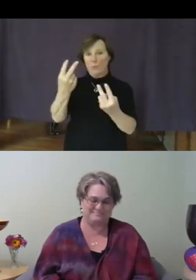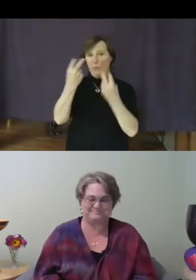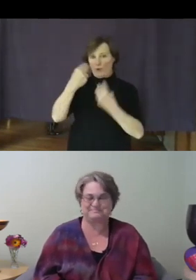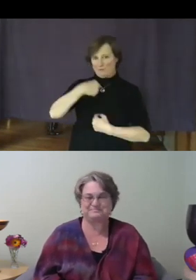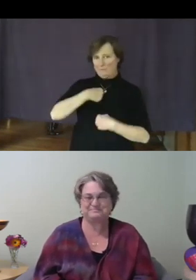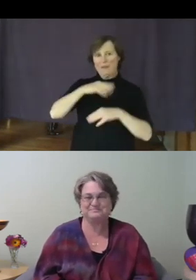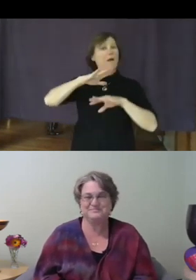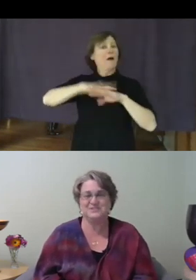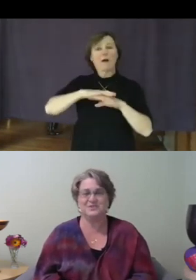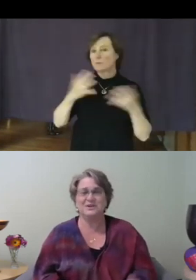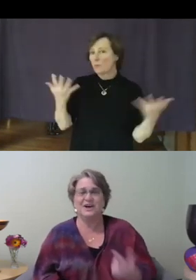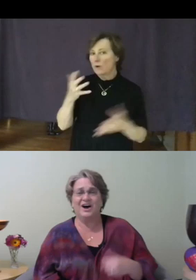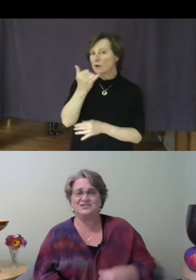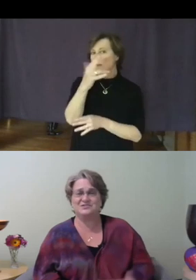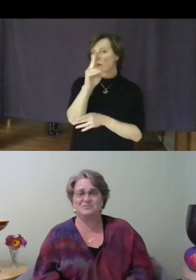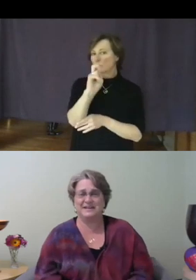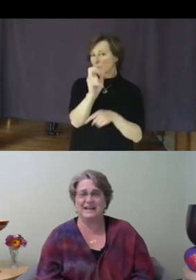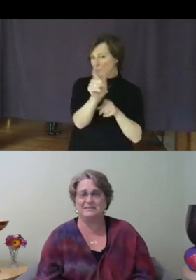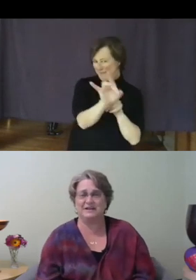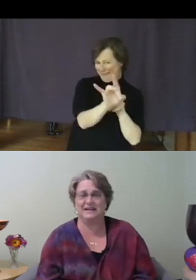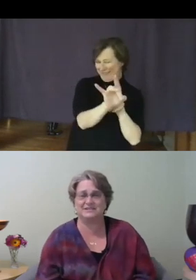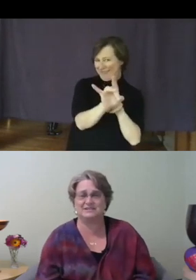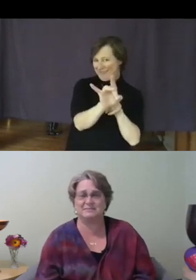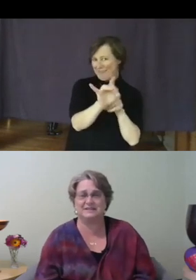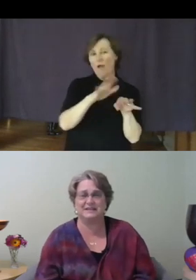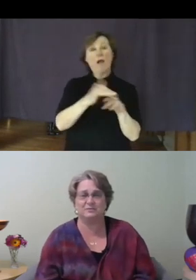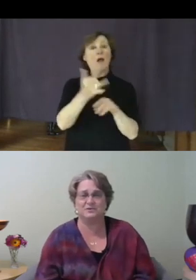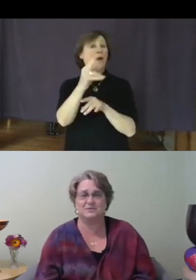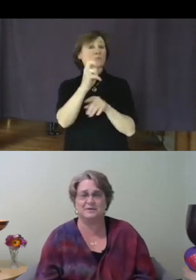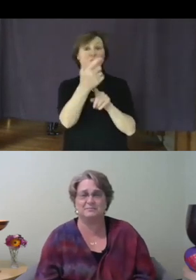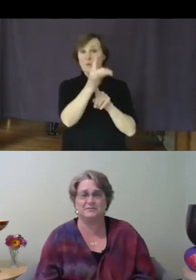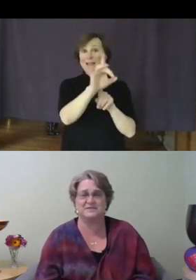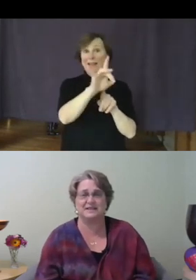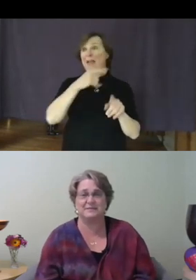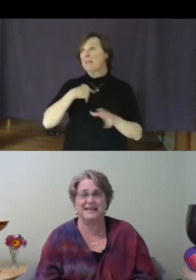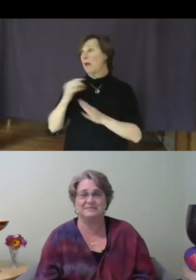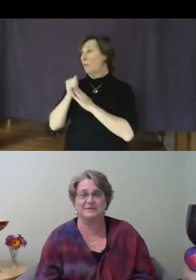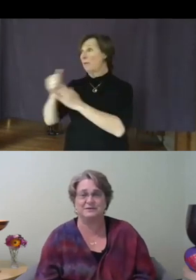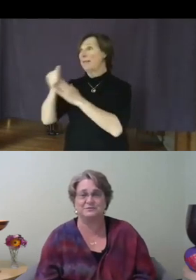So, on June 28th, I'll actually be leading worship in both Salem and Vancouver,